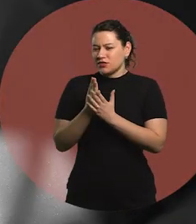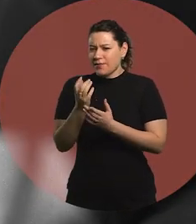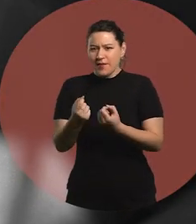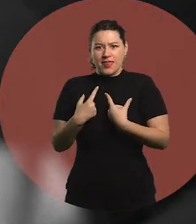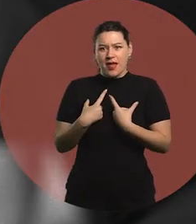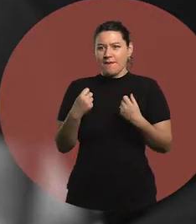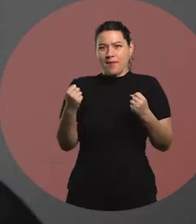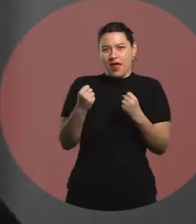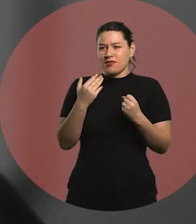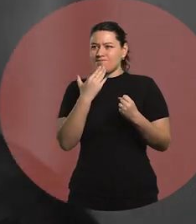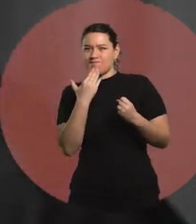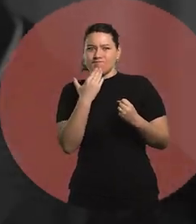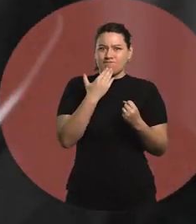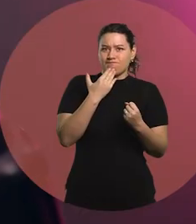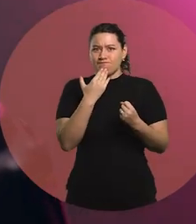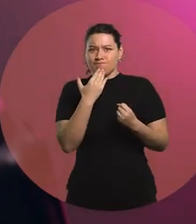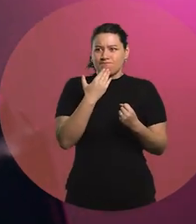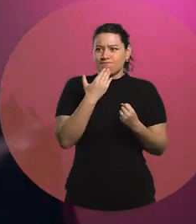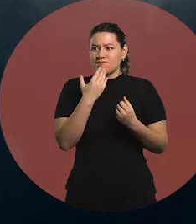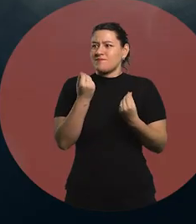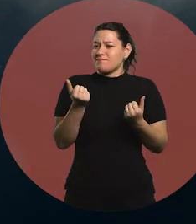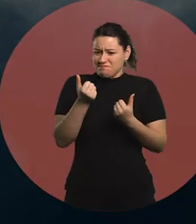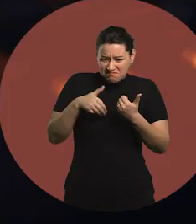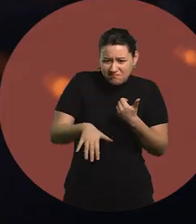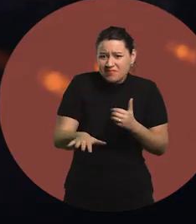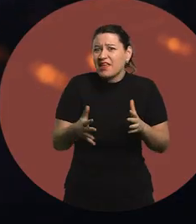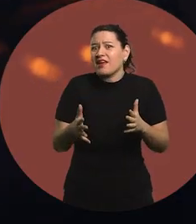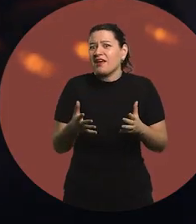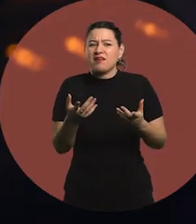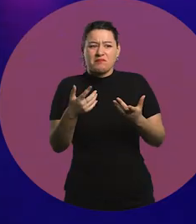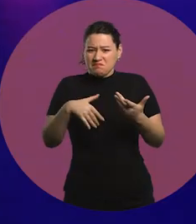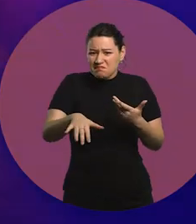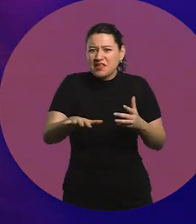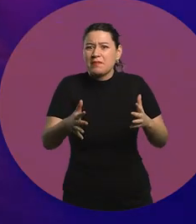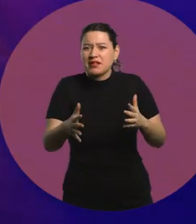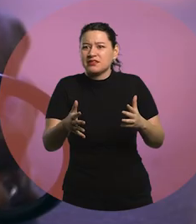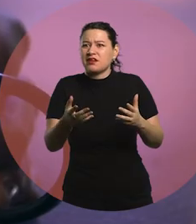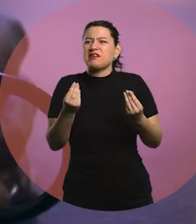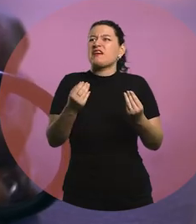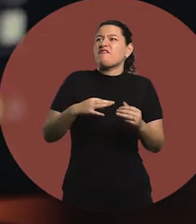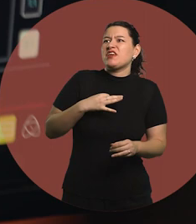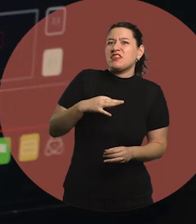Fear, uncertainty. "What are you going to do? What is going to happen to you? How will you make a living?"